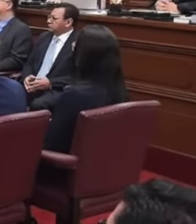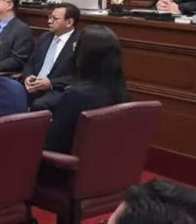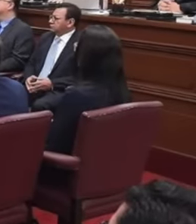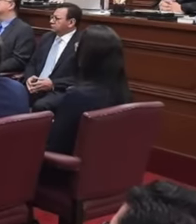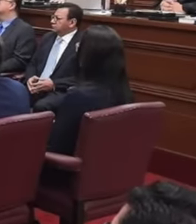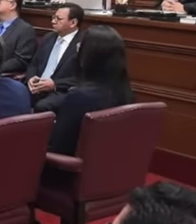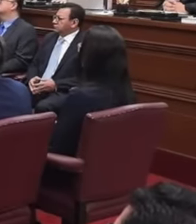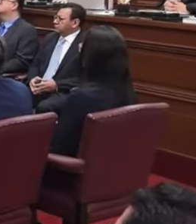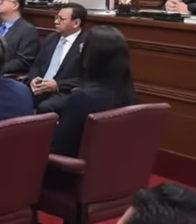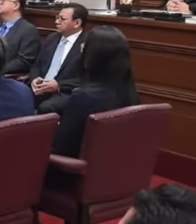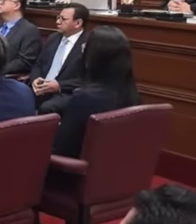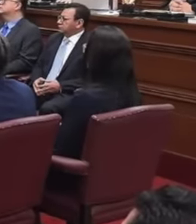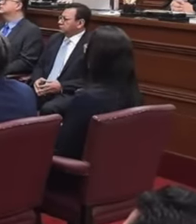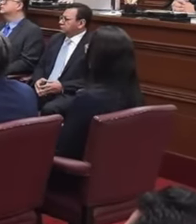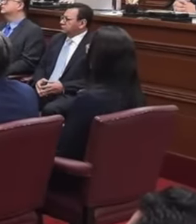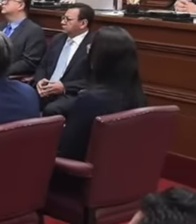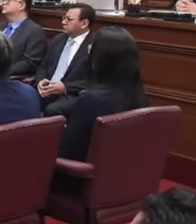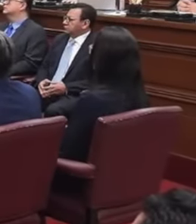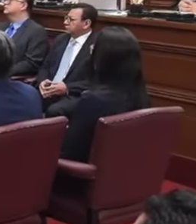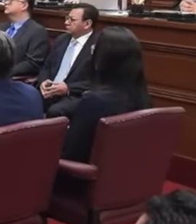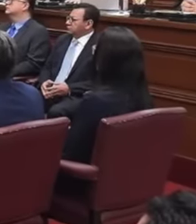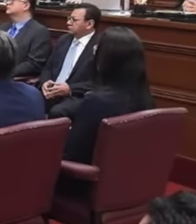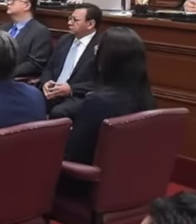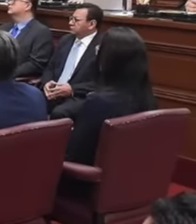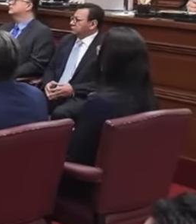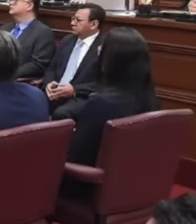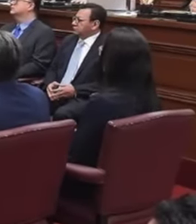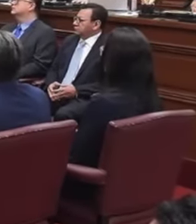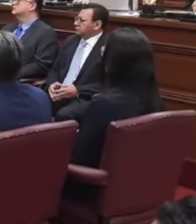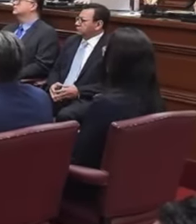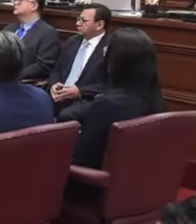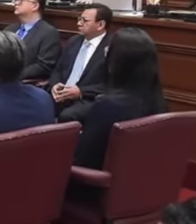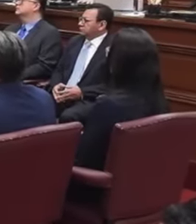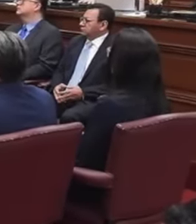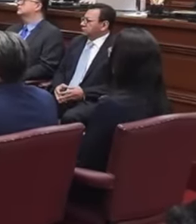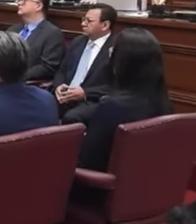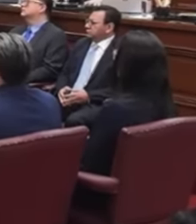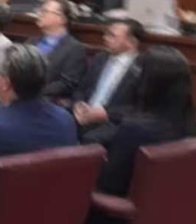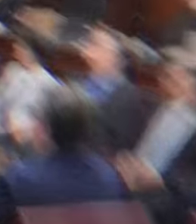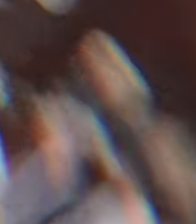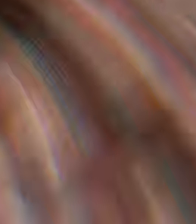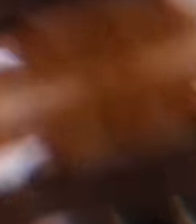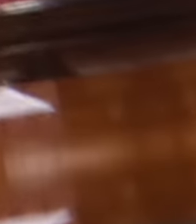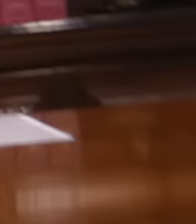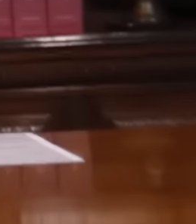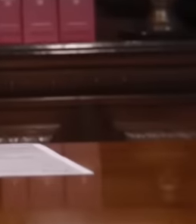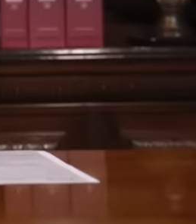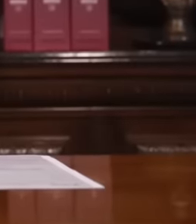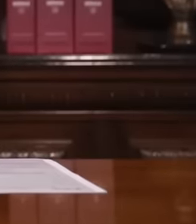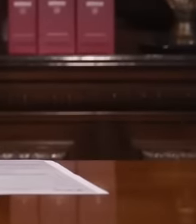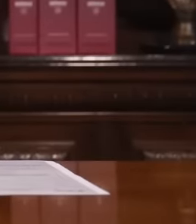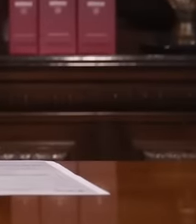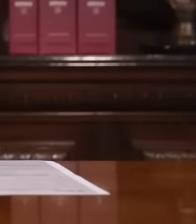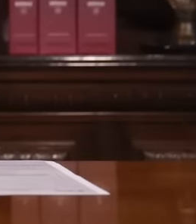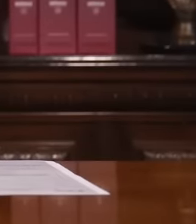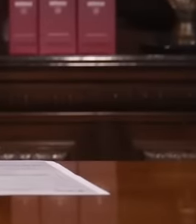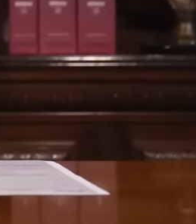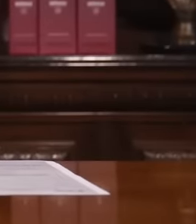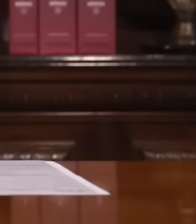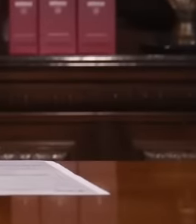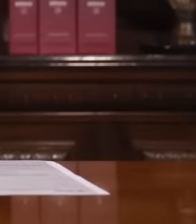there has been a lot of talk about this topic at the national level lately. In response to these questions, the president